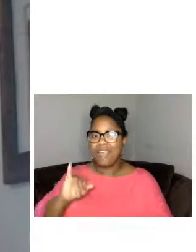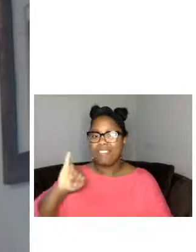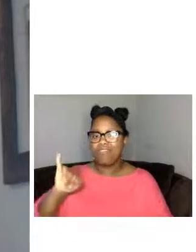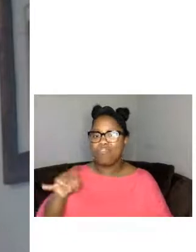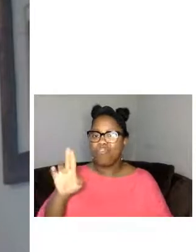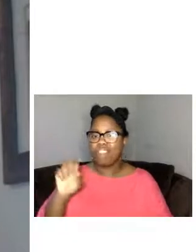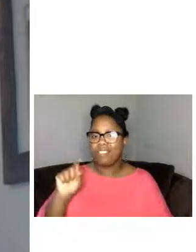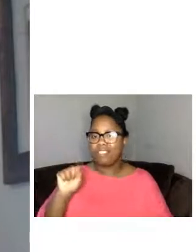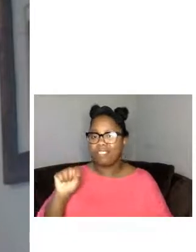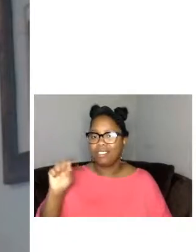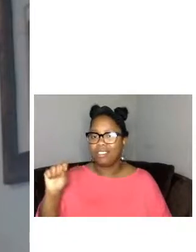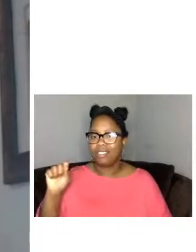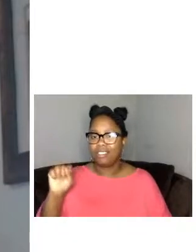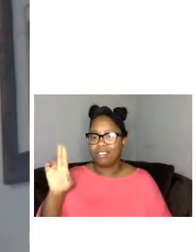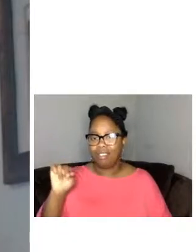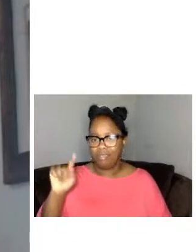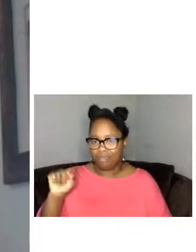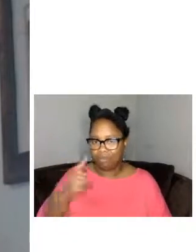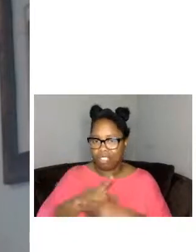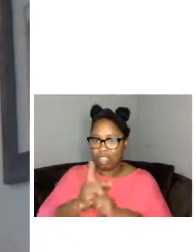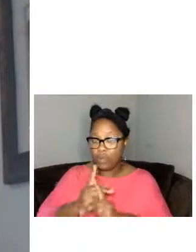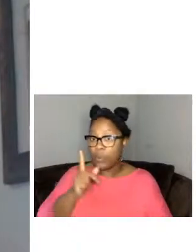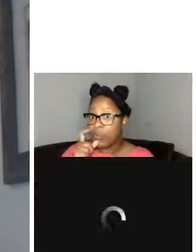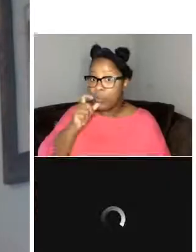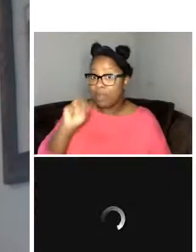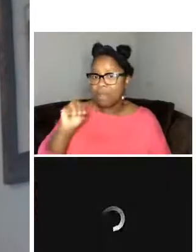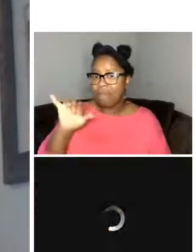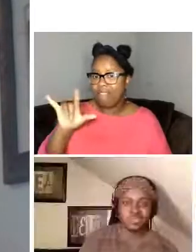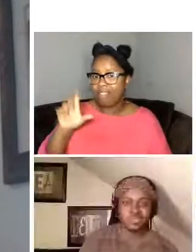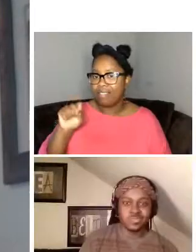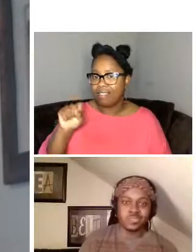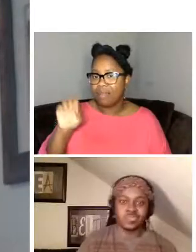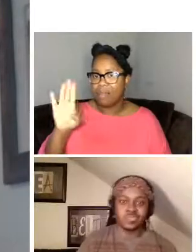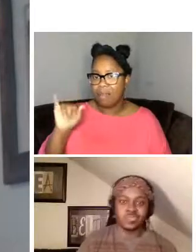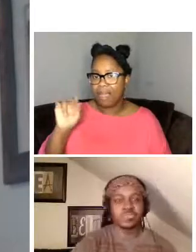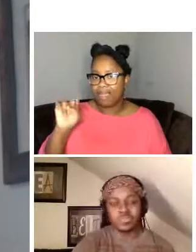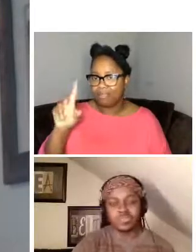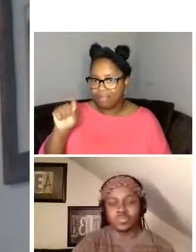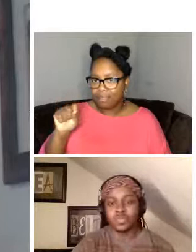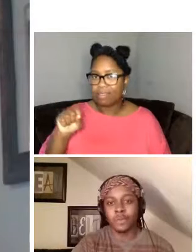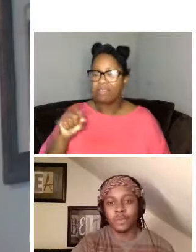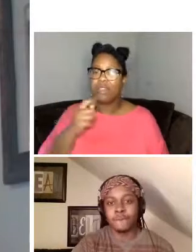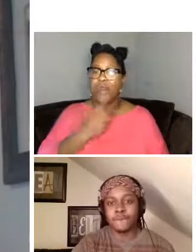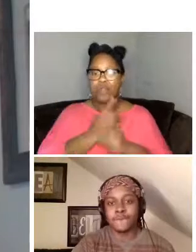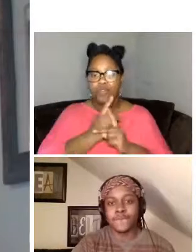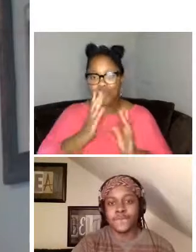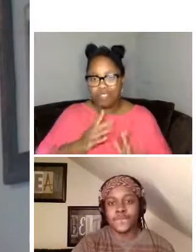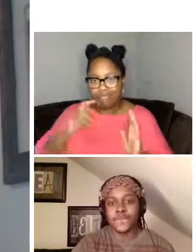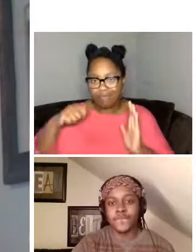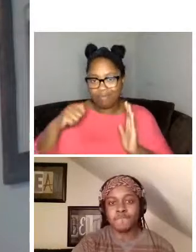banks is the uh producer and he was the uh filmmaker with bridge